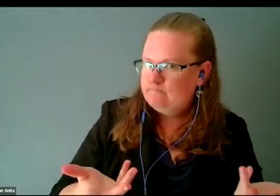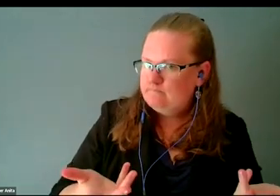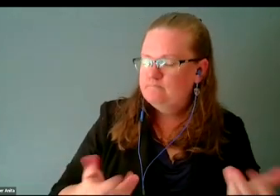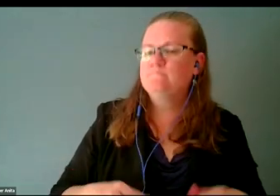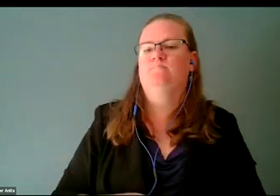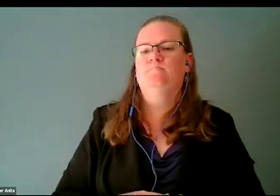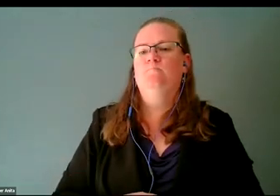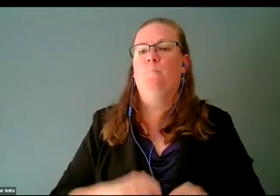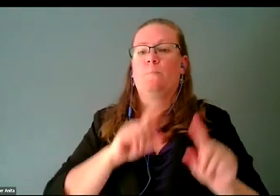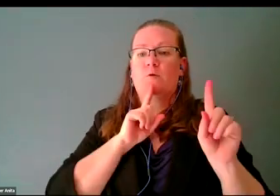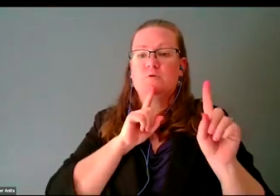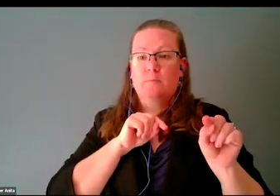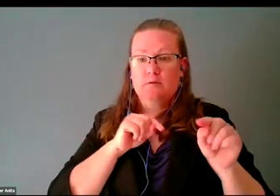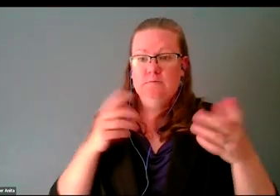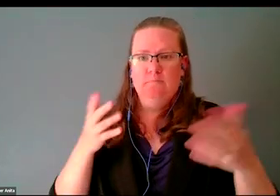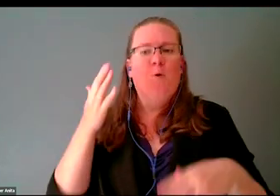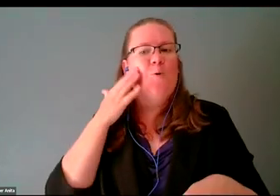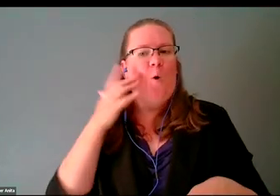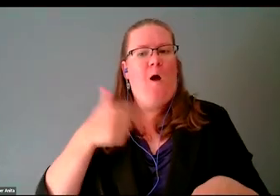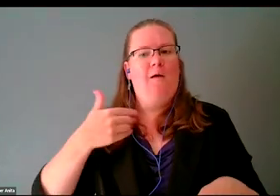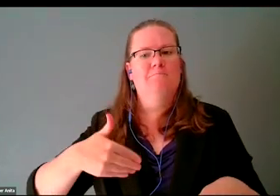You know me, I'm Lachi. I just actually go up there and ask,